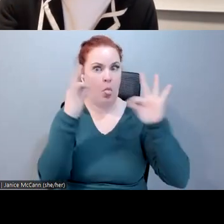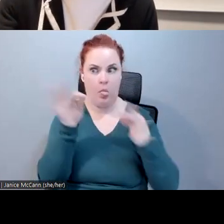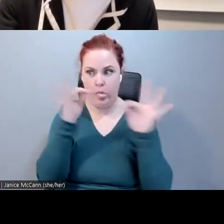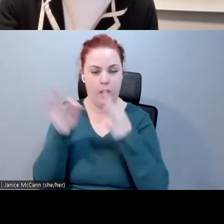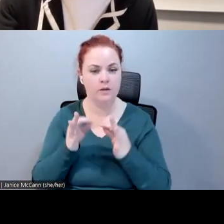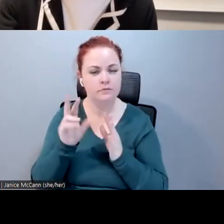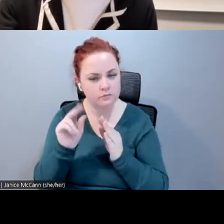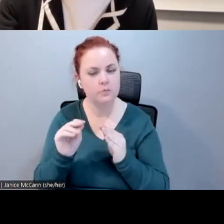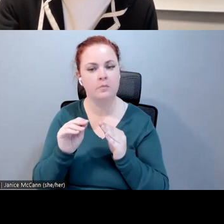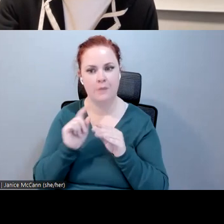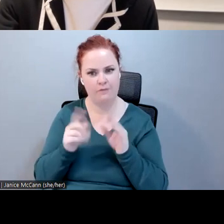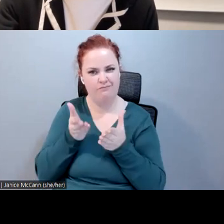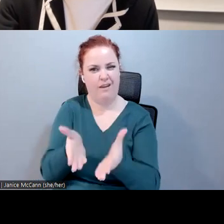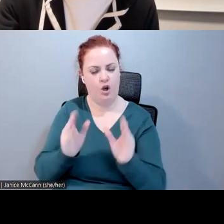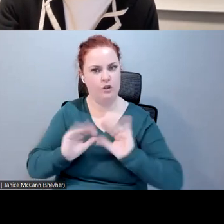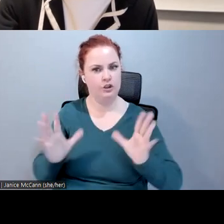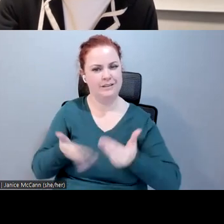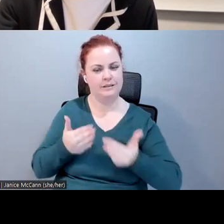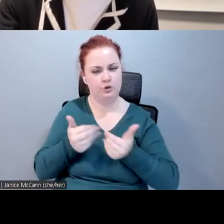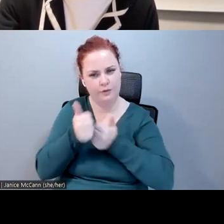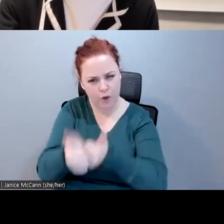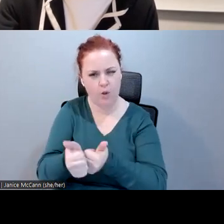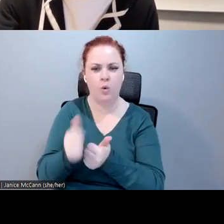follow the people or the conversations they would like to